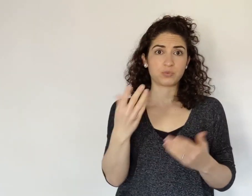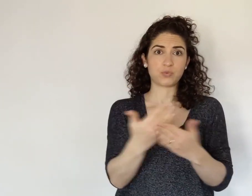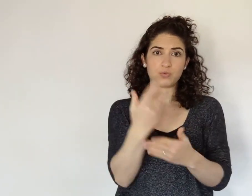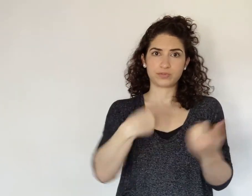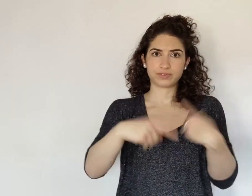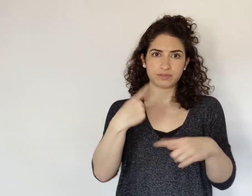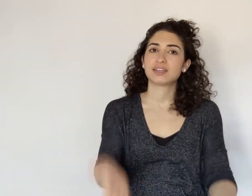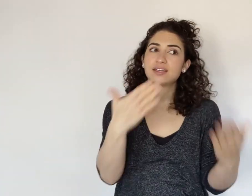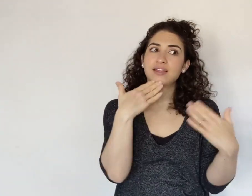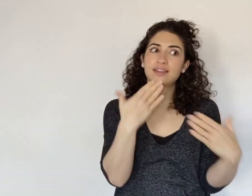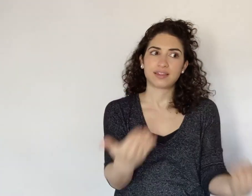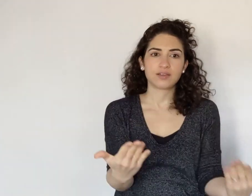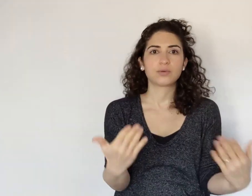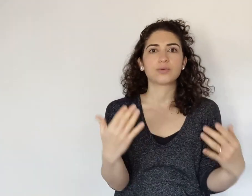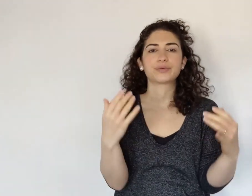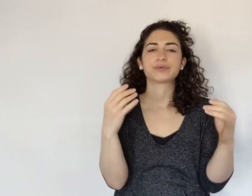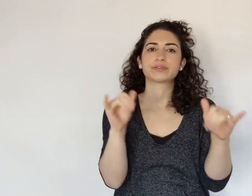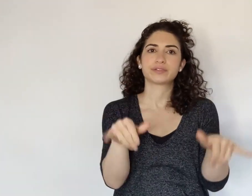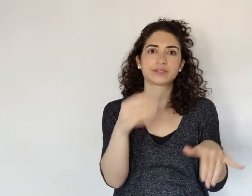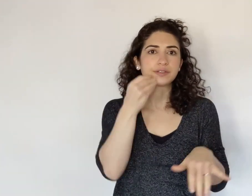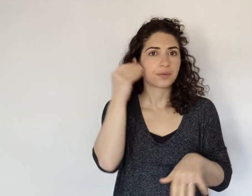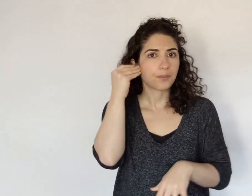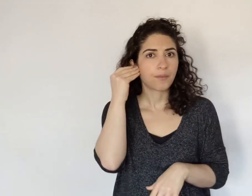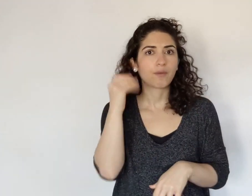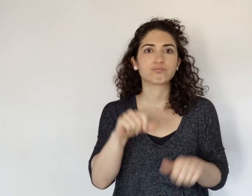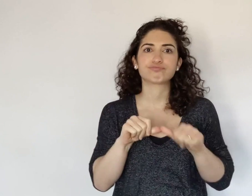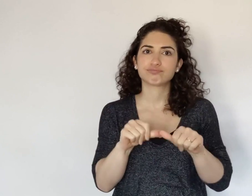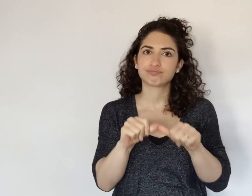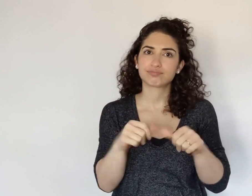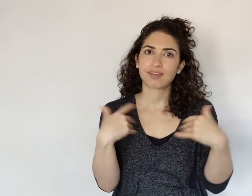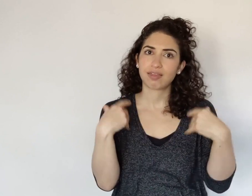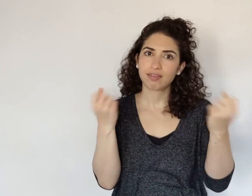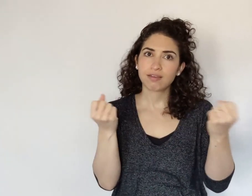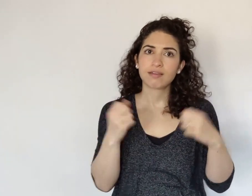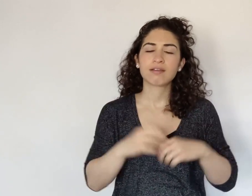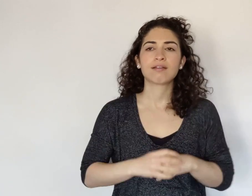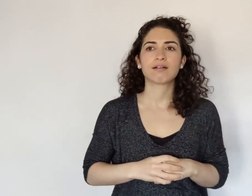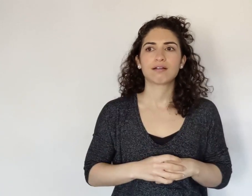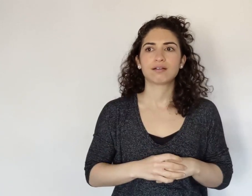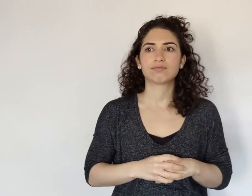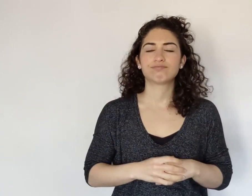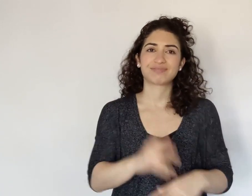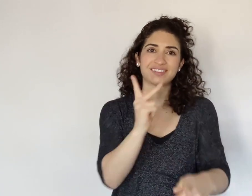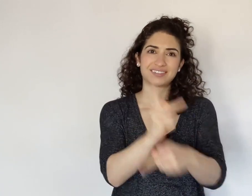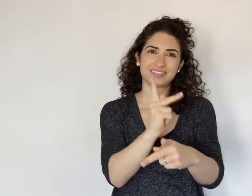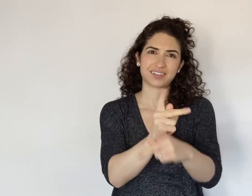a few new signs, and thank you for staying home. Continue to be well and